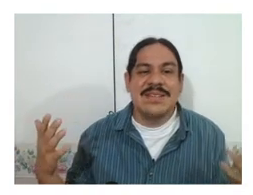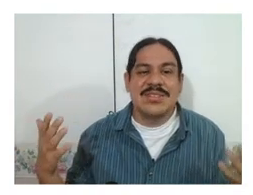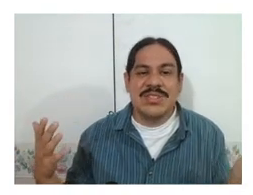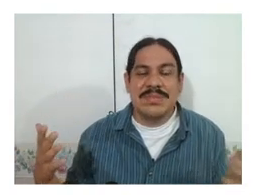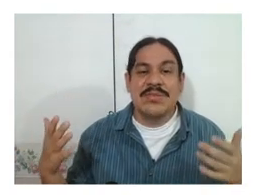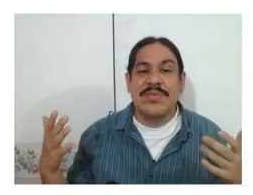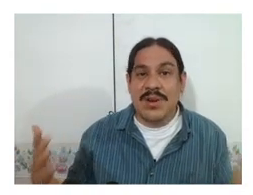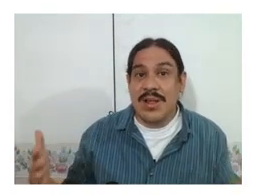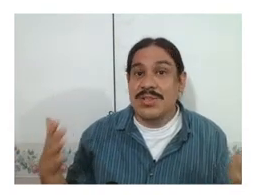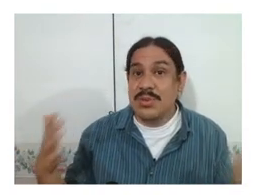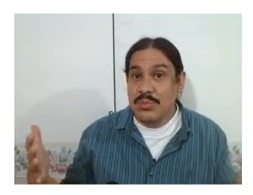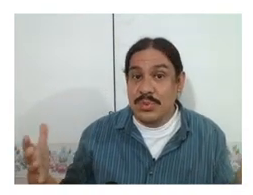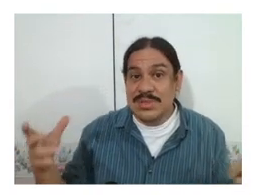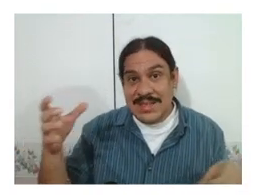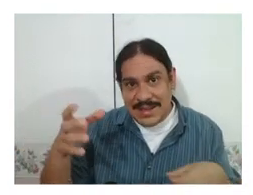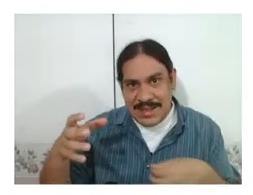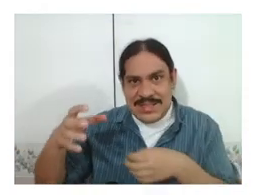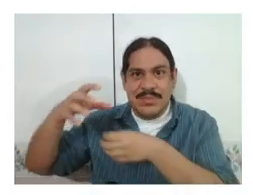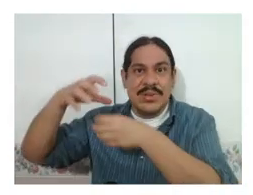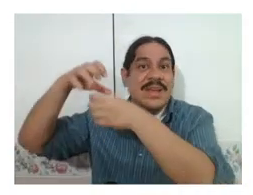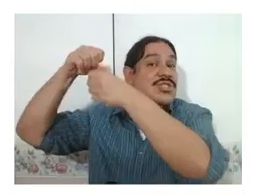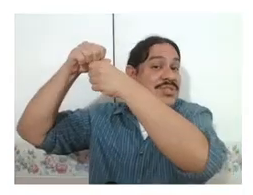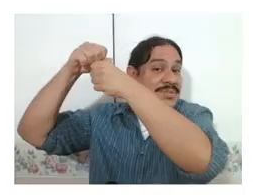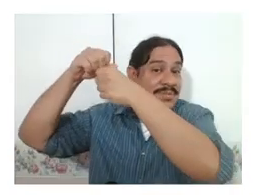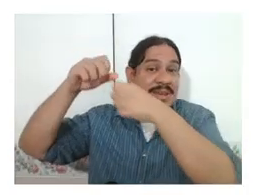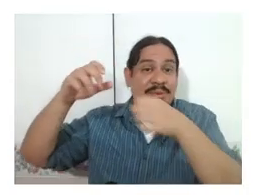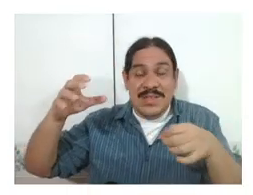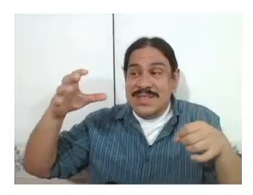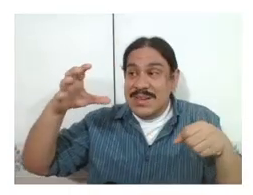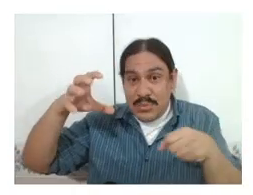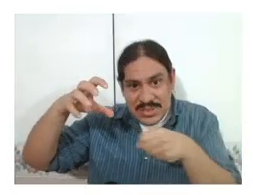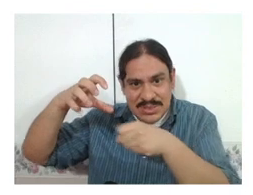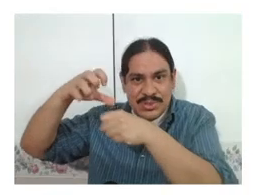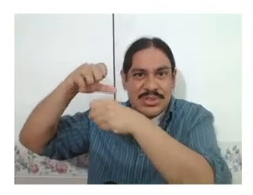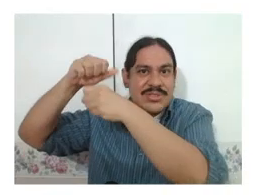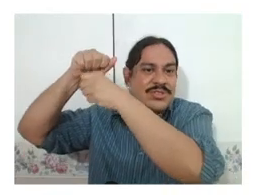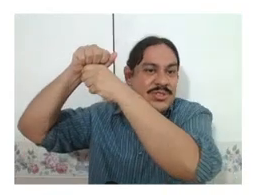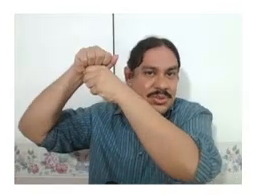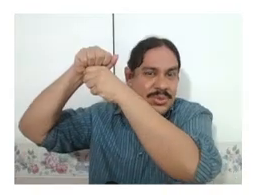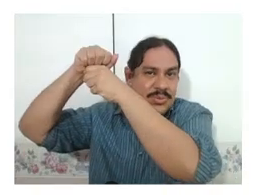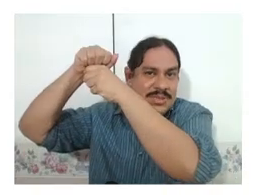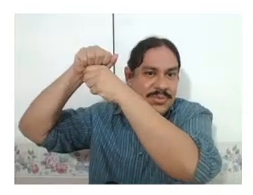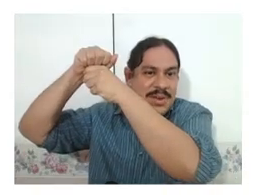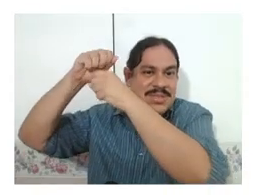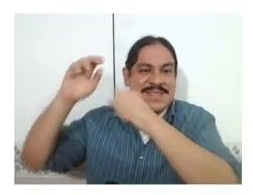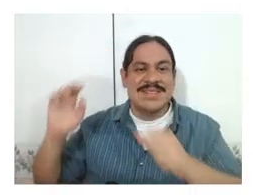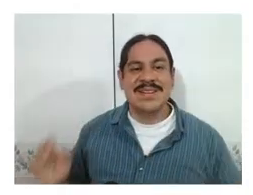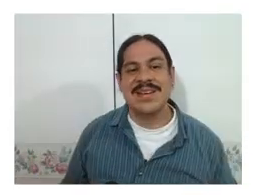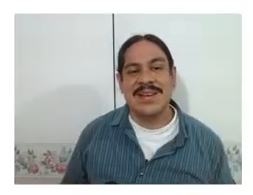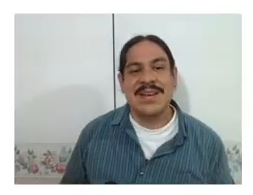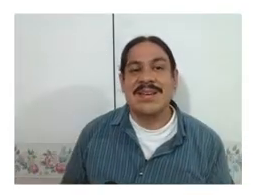are subject to phonological rules like assimilation making one sign more similar to the ones